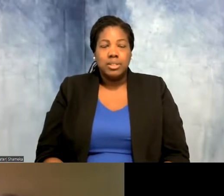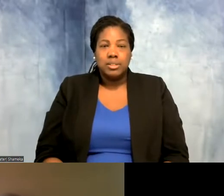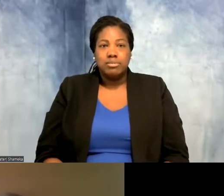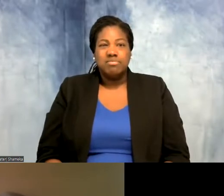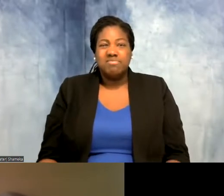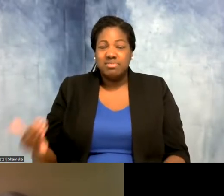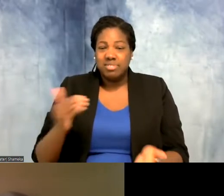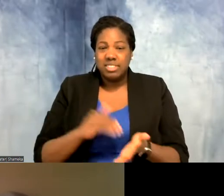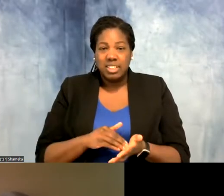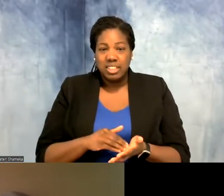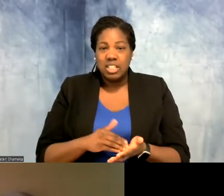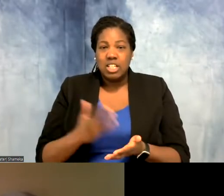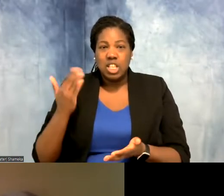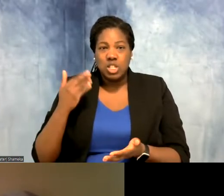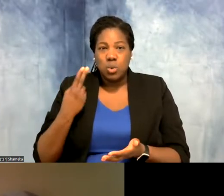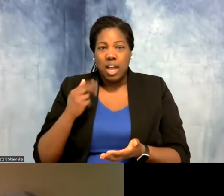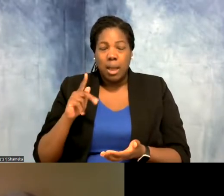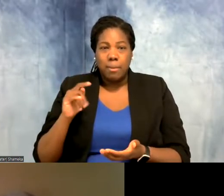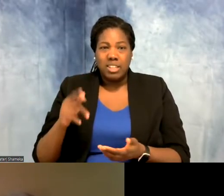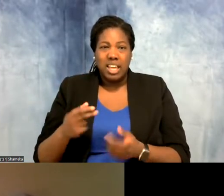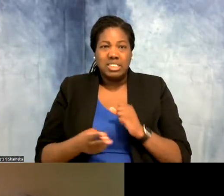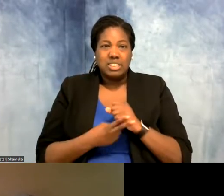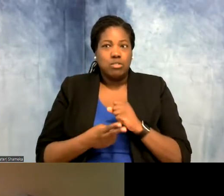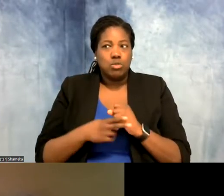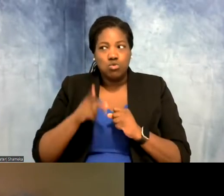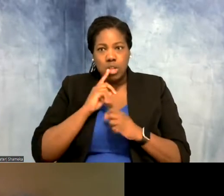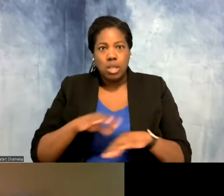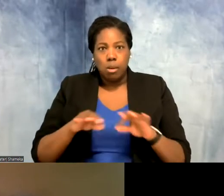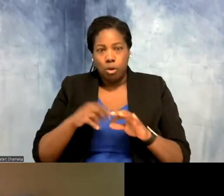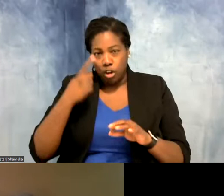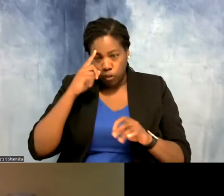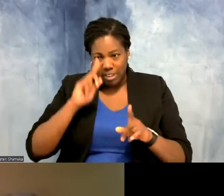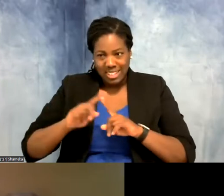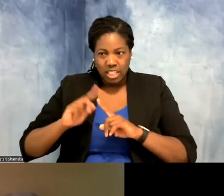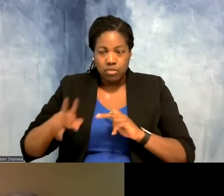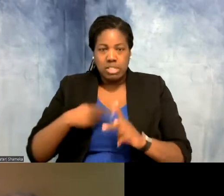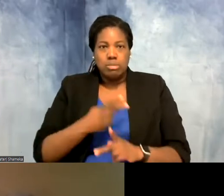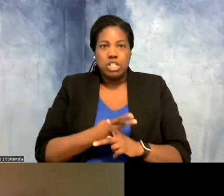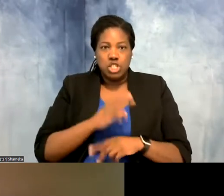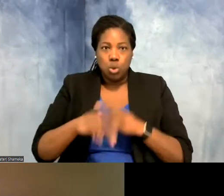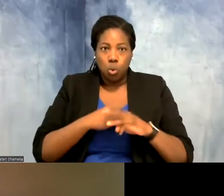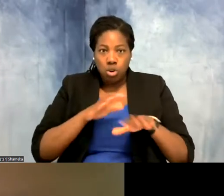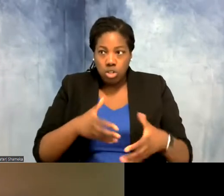Shellie: Again, just why habitat conservation is just so important for species across the globe. Birds, mammals, reptiles,